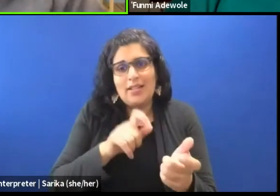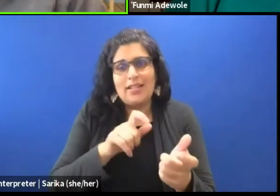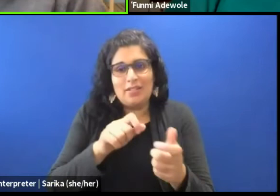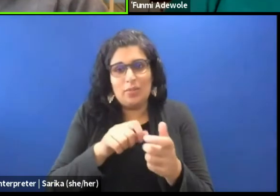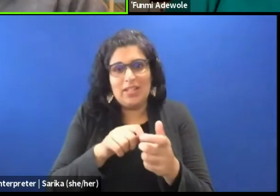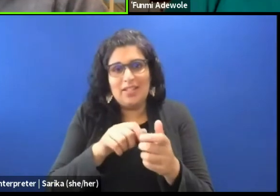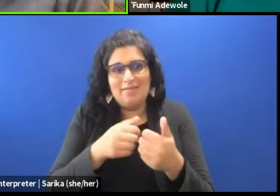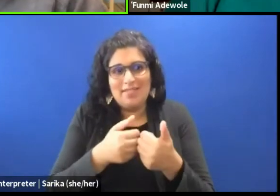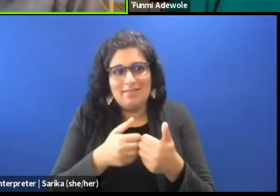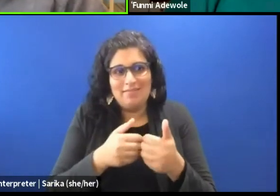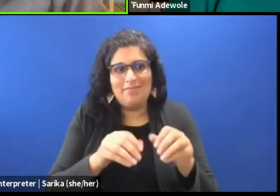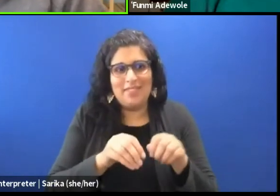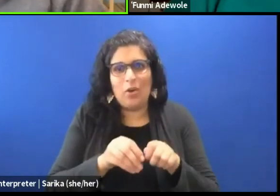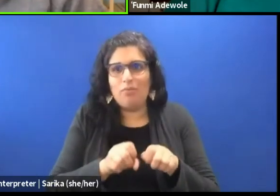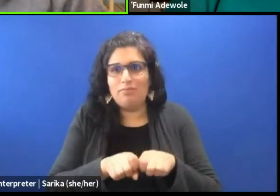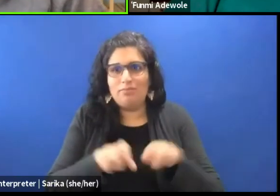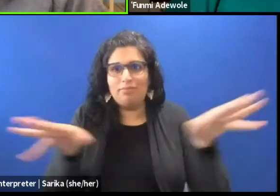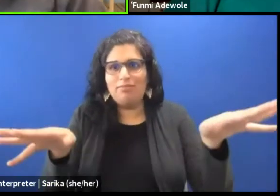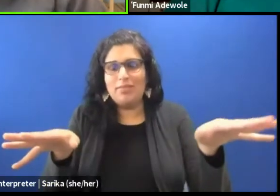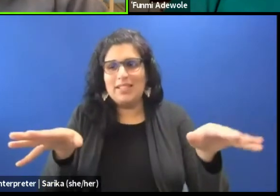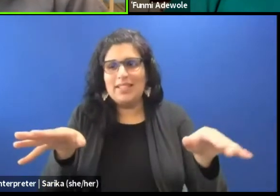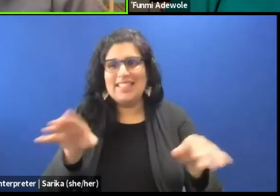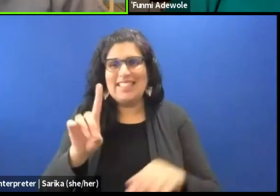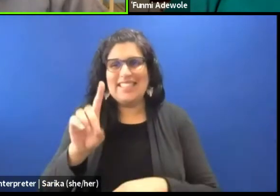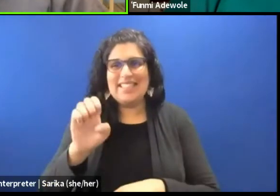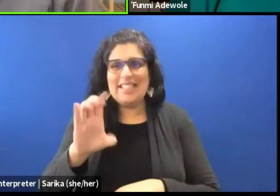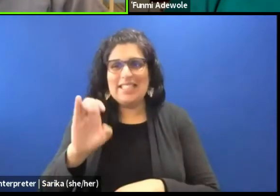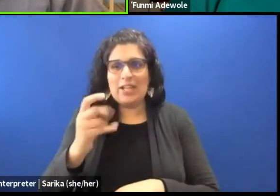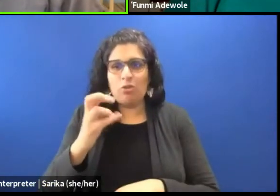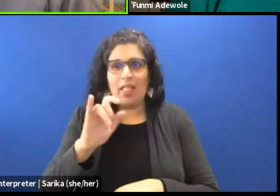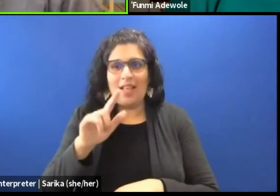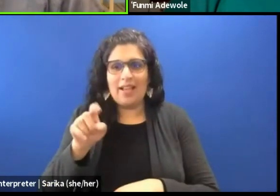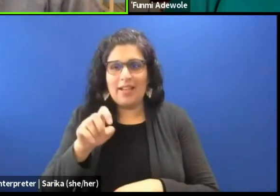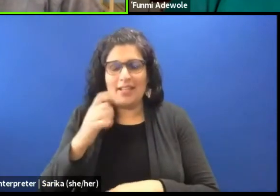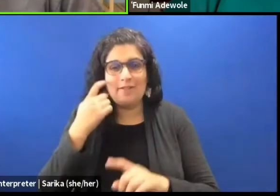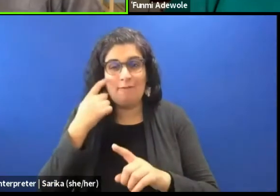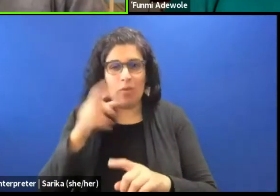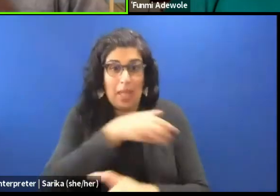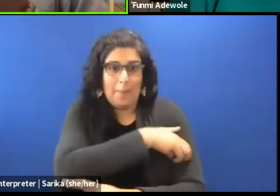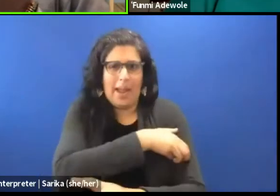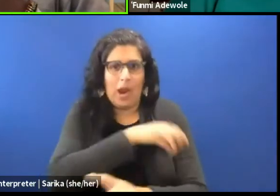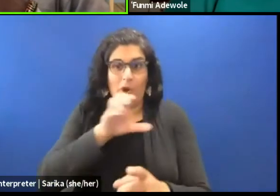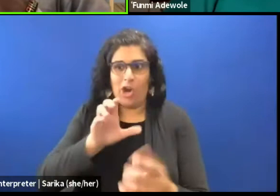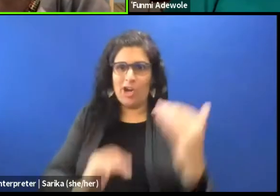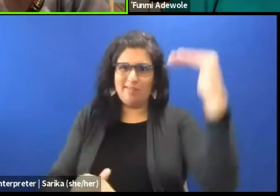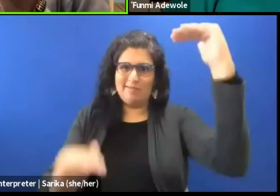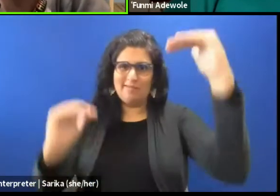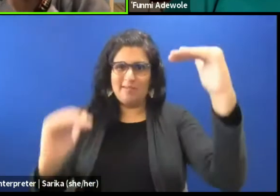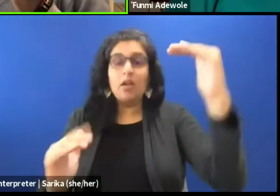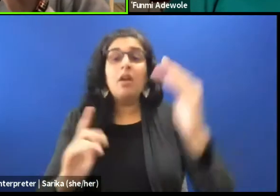'cause that's always that constant power should. That is one. I also think, two, there is so much emphasis